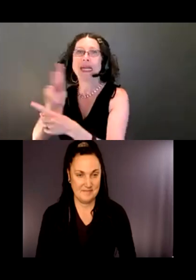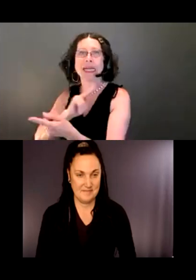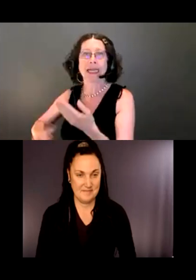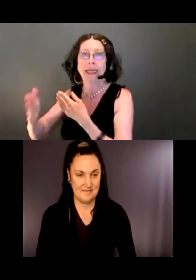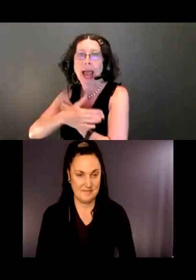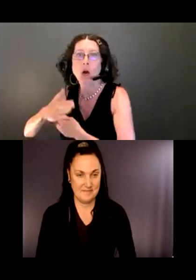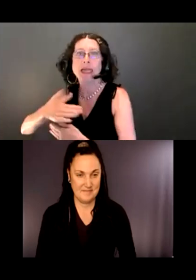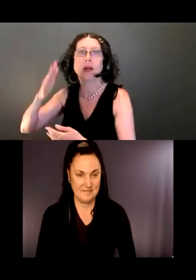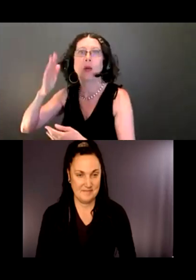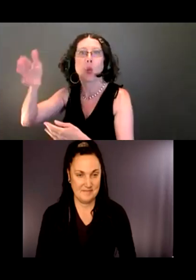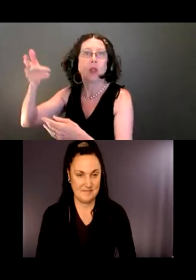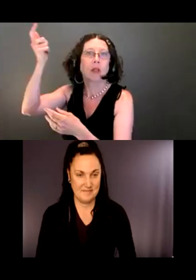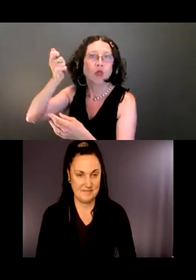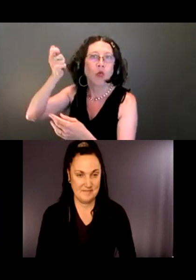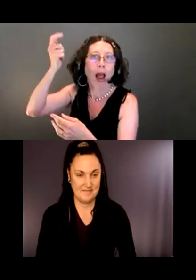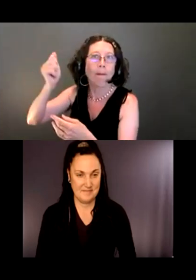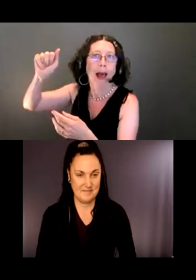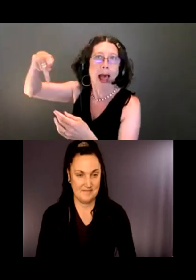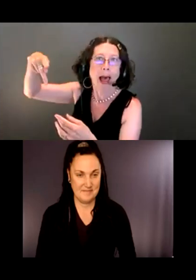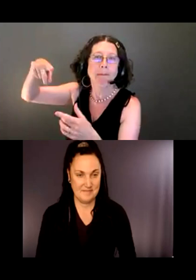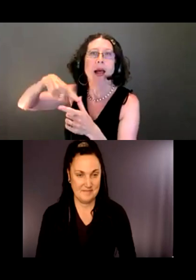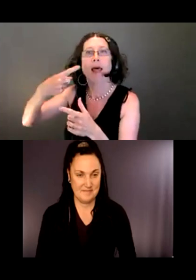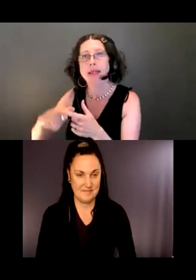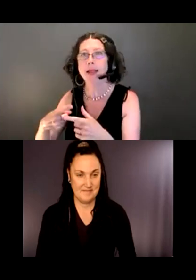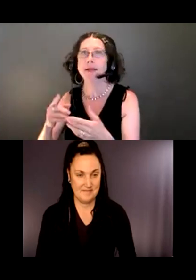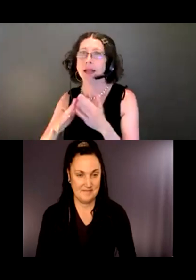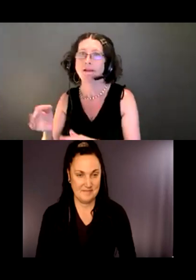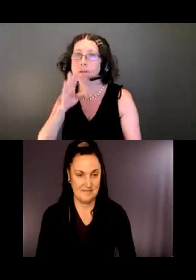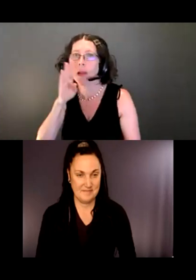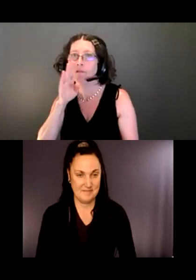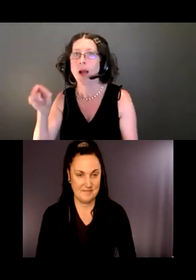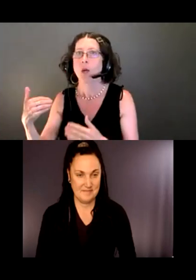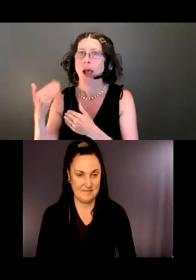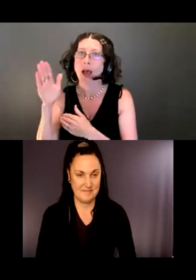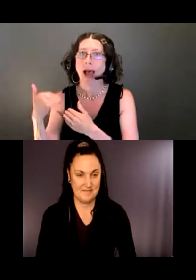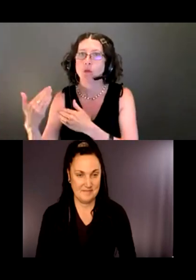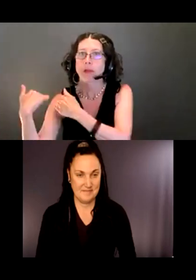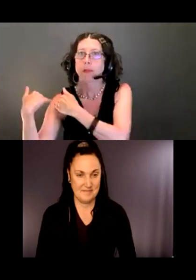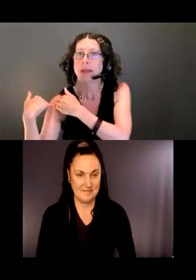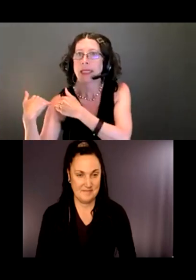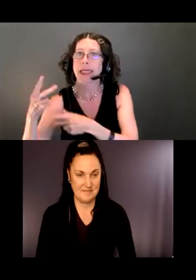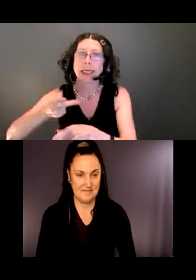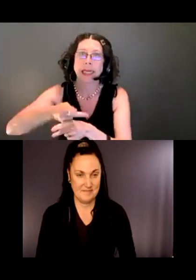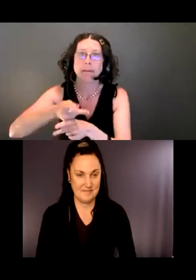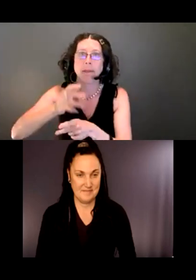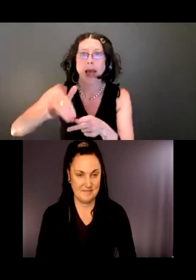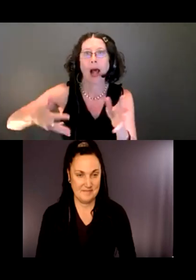Then the City of Bellevue does have a lift to keep it up to date. So for things like this, we really want to know, is there